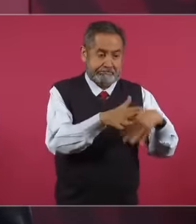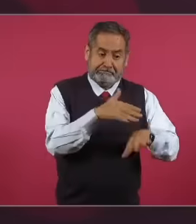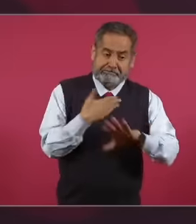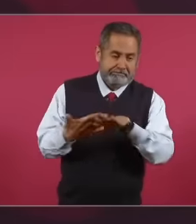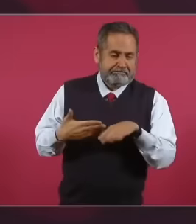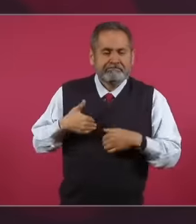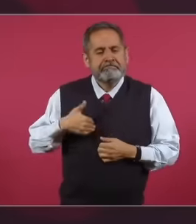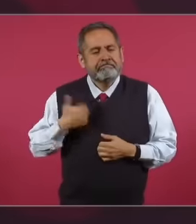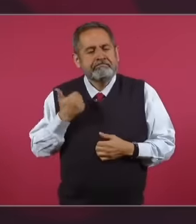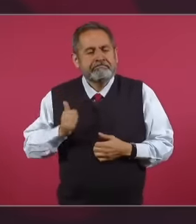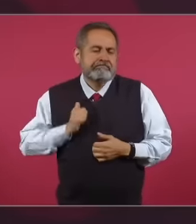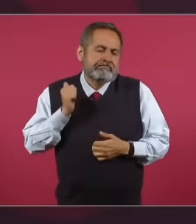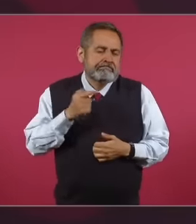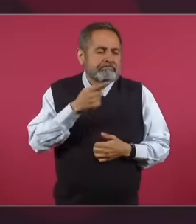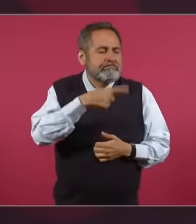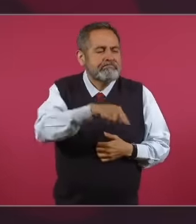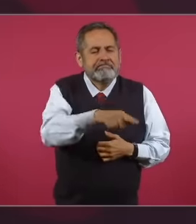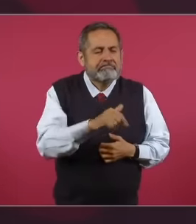of the corruption in the judiciary